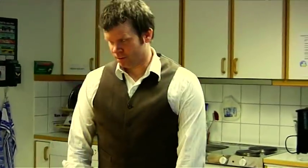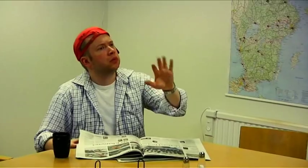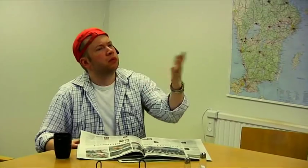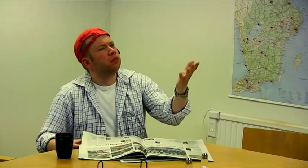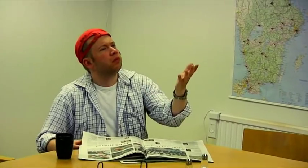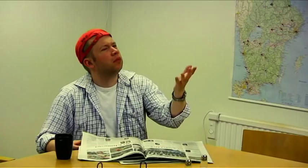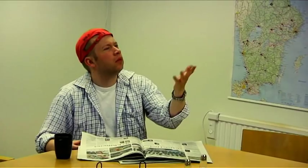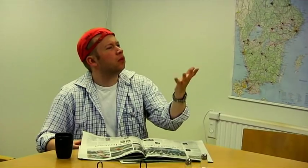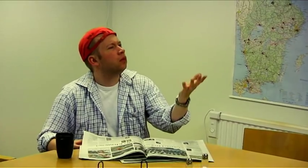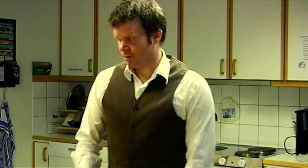What's it?